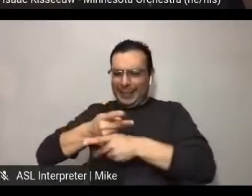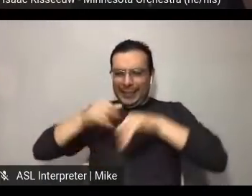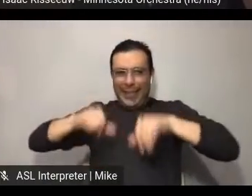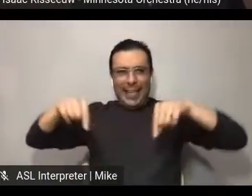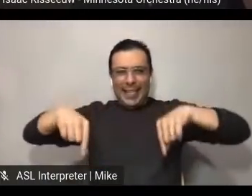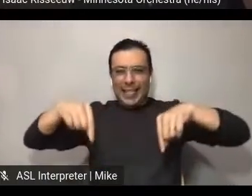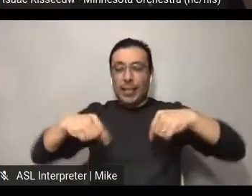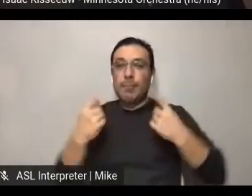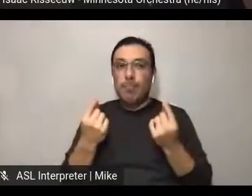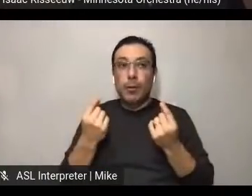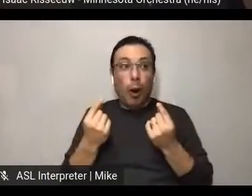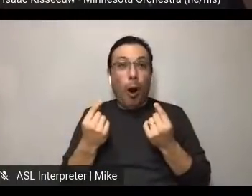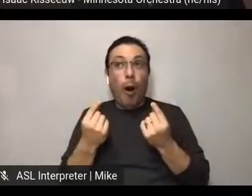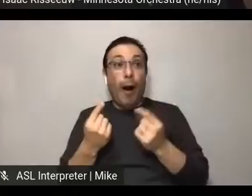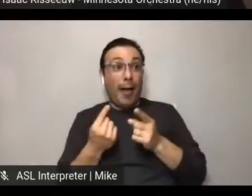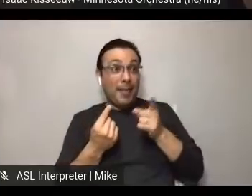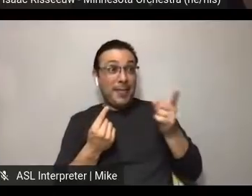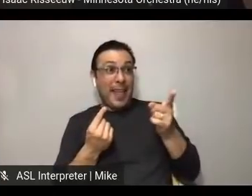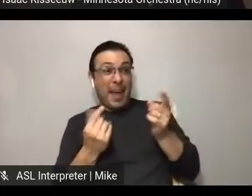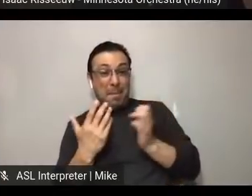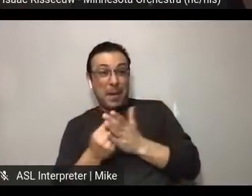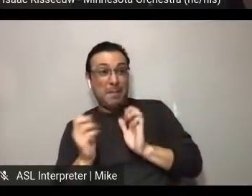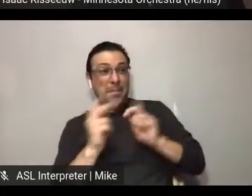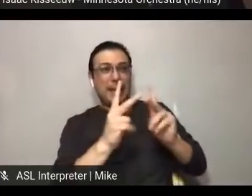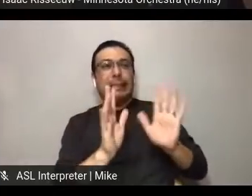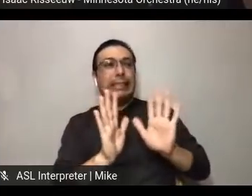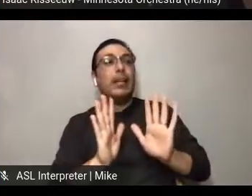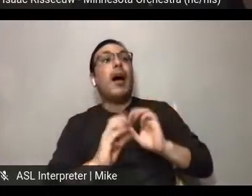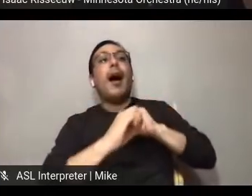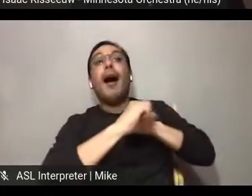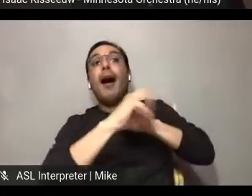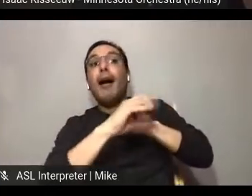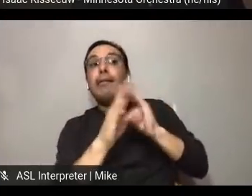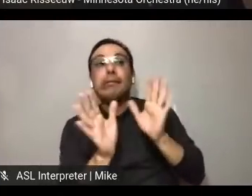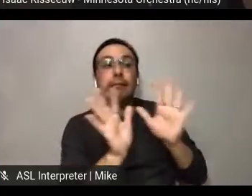with a campaign to those folks. I think part of the success